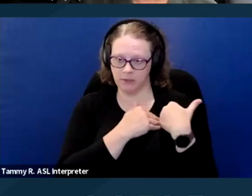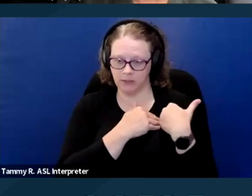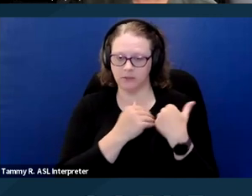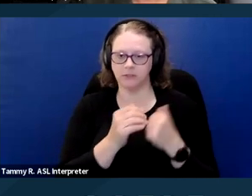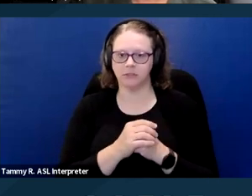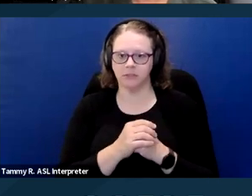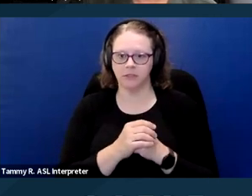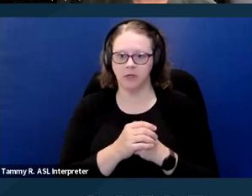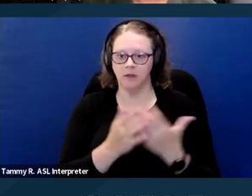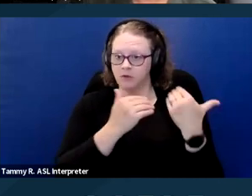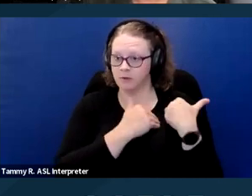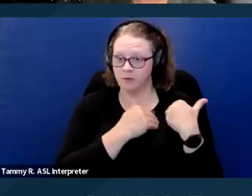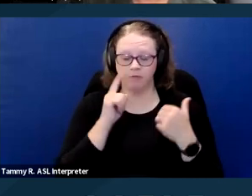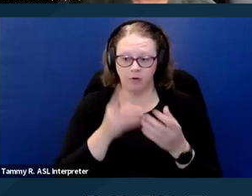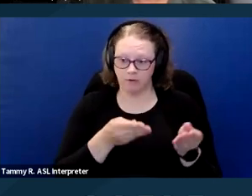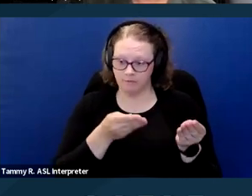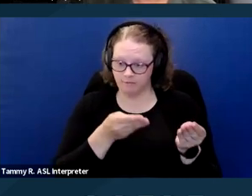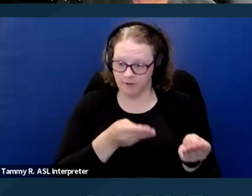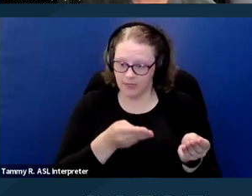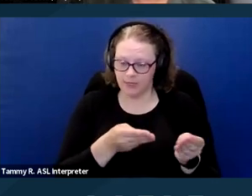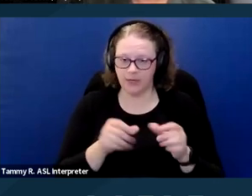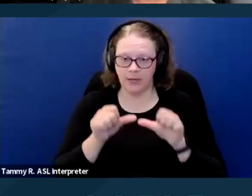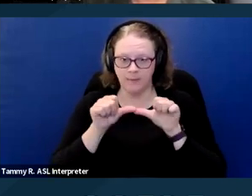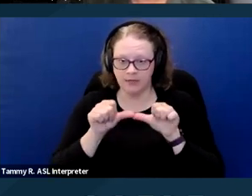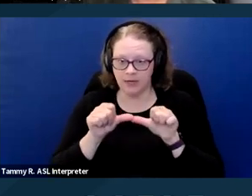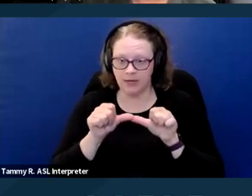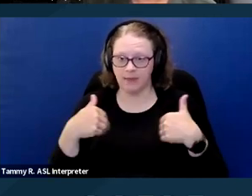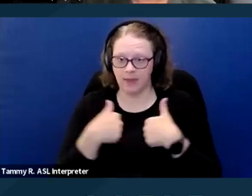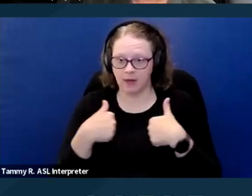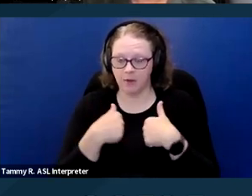They're responsible for feeding, maintaining the animal, providing veterinary care